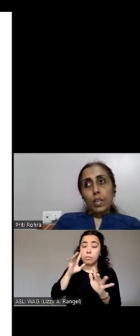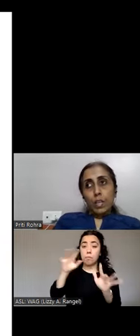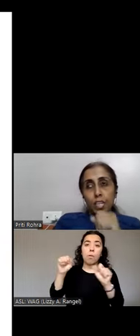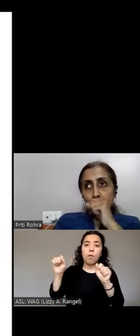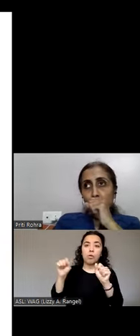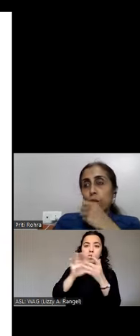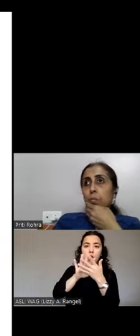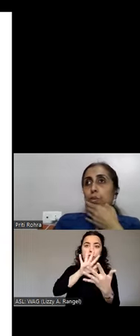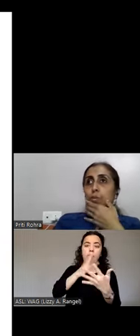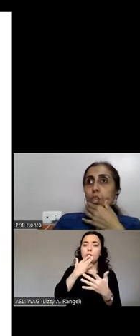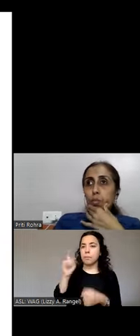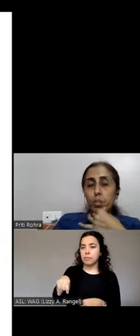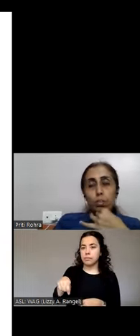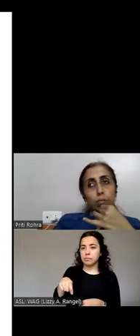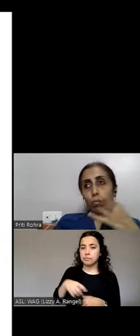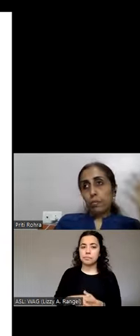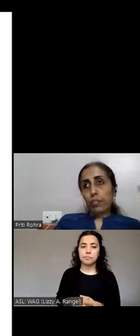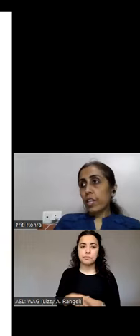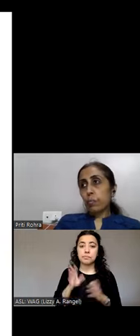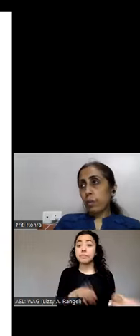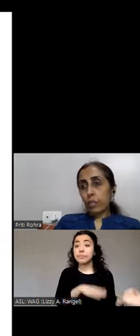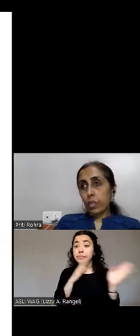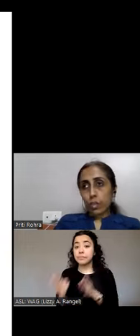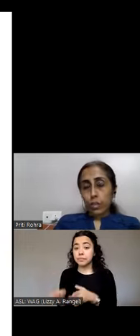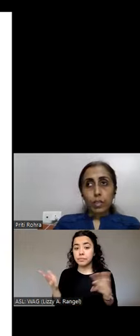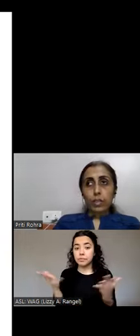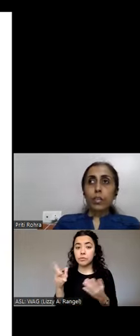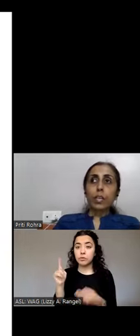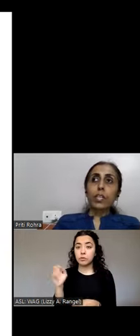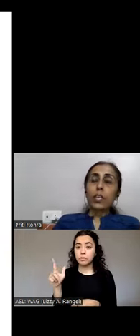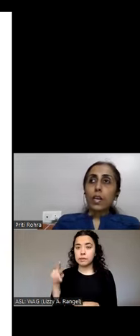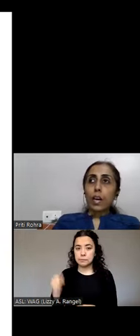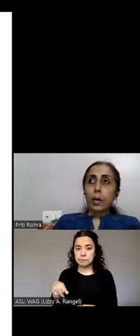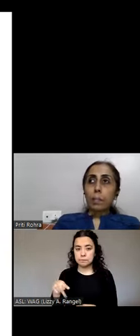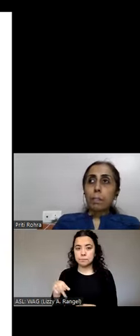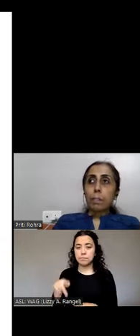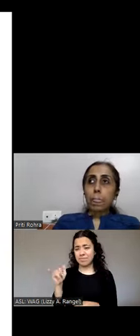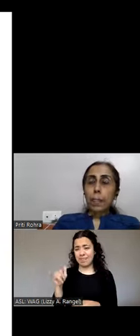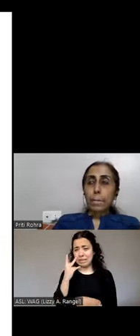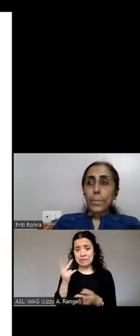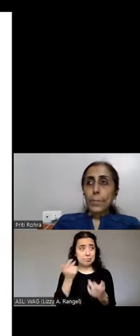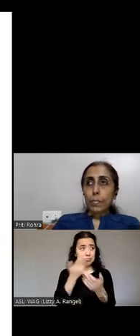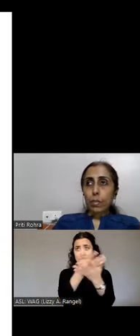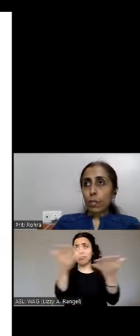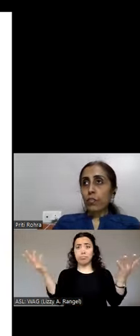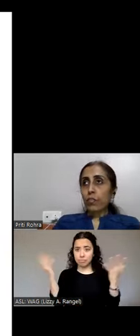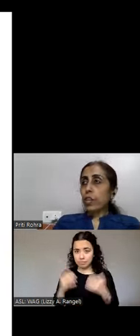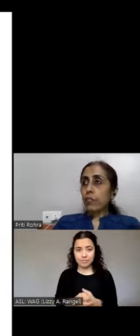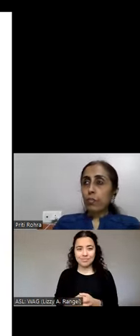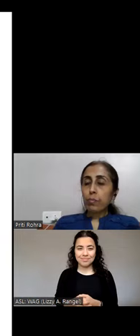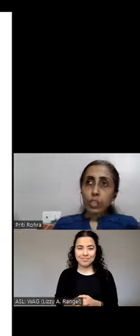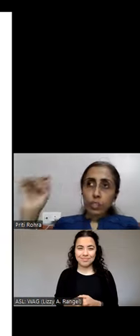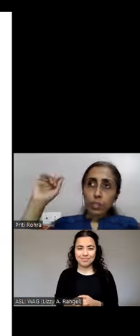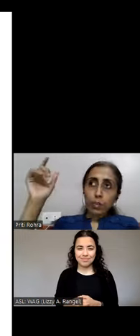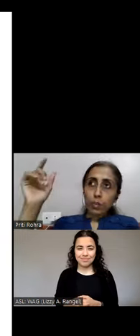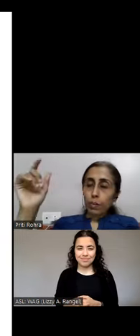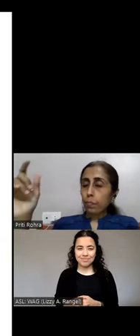Next we talk about Tool Tips. We find them everywhere today. The different information